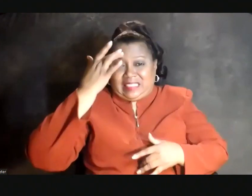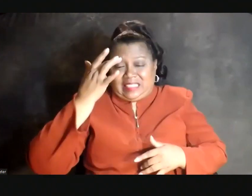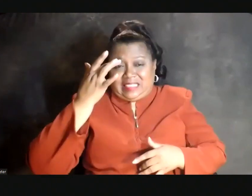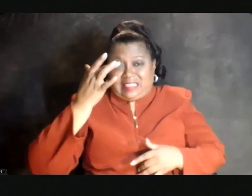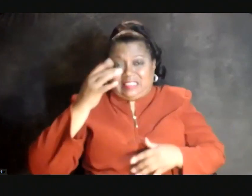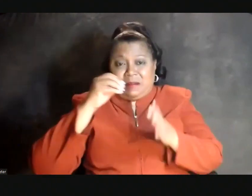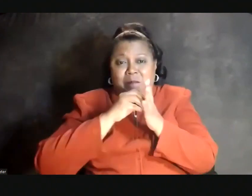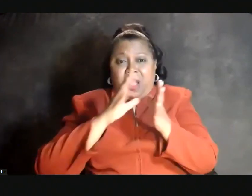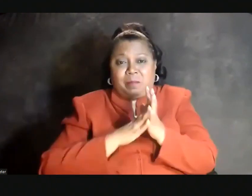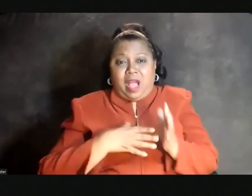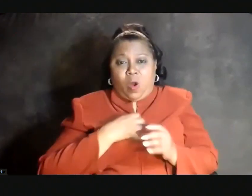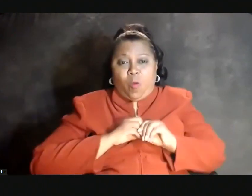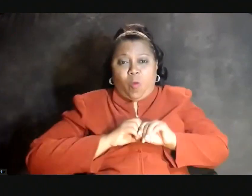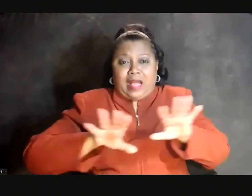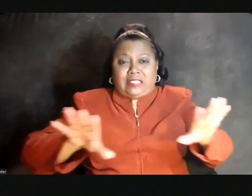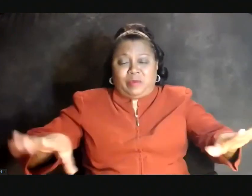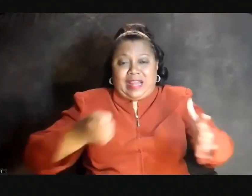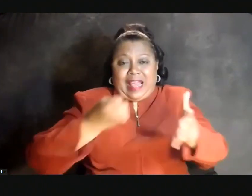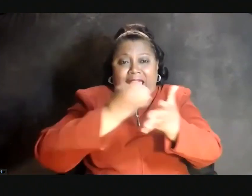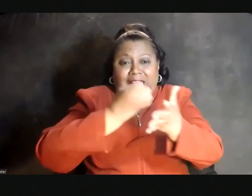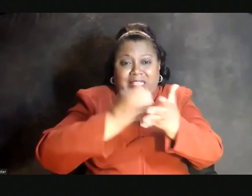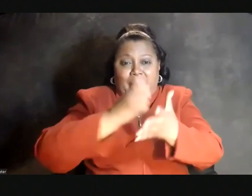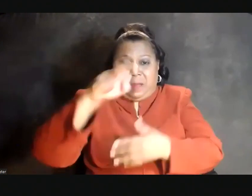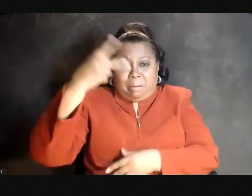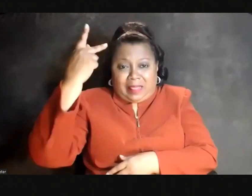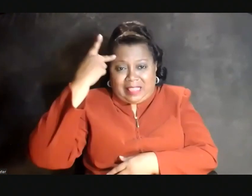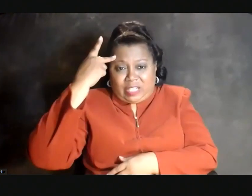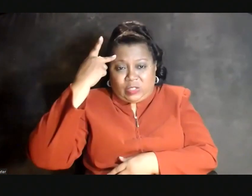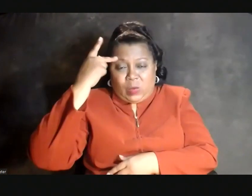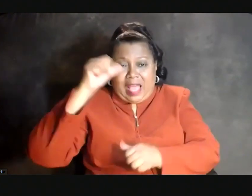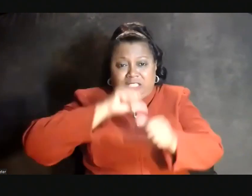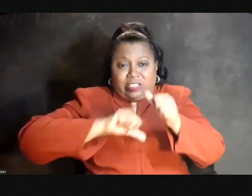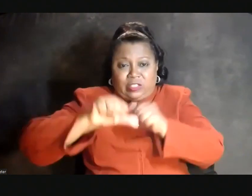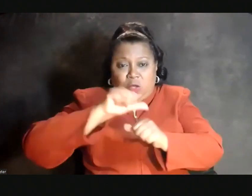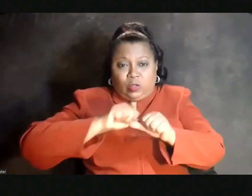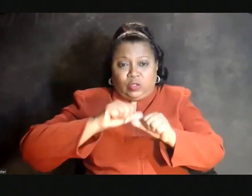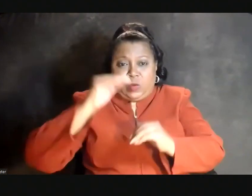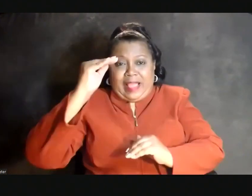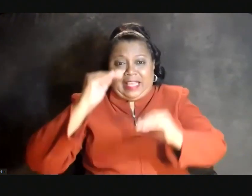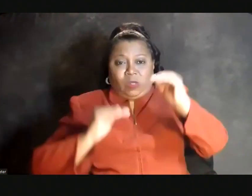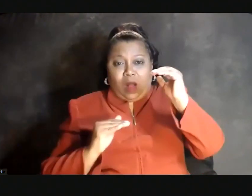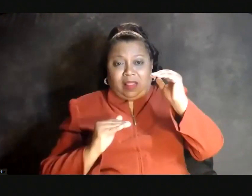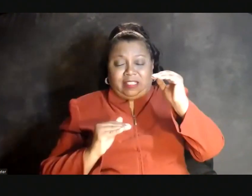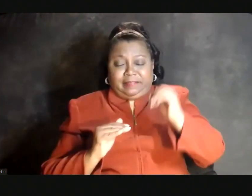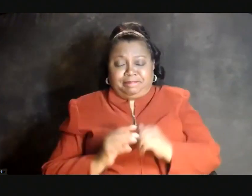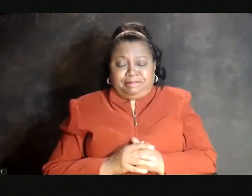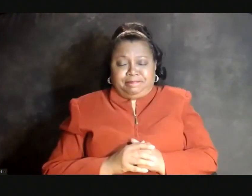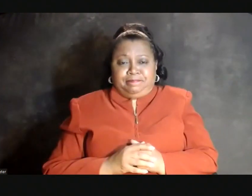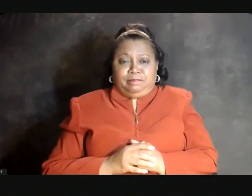by widespread economic, political, and social inequalities.